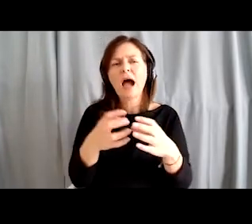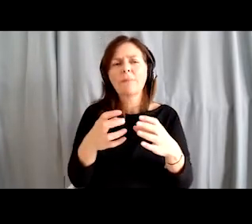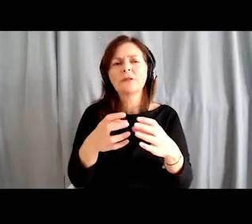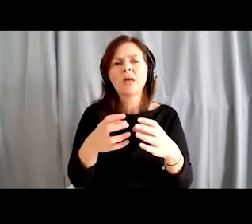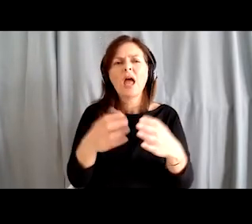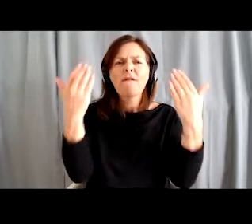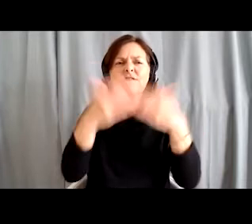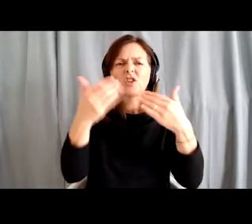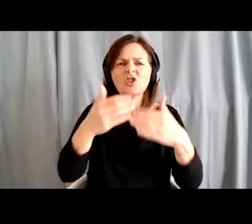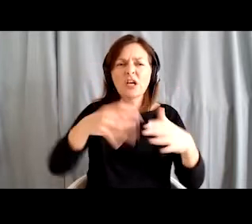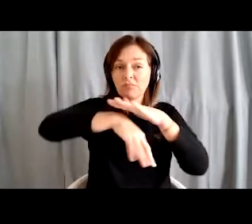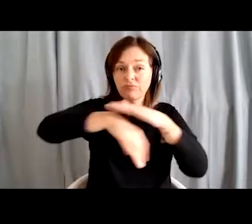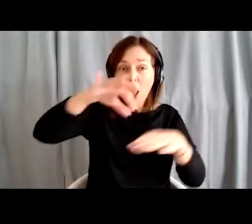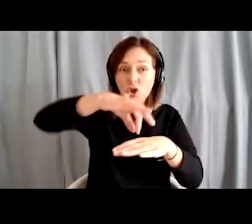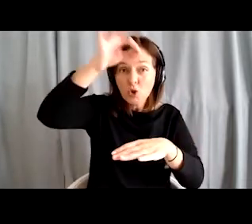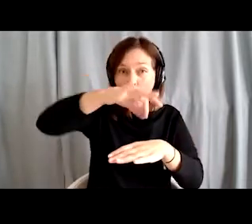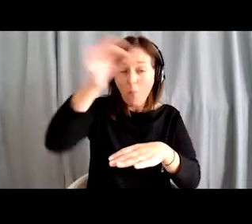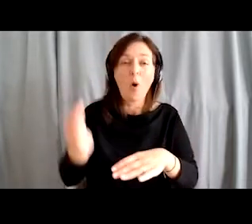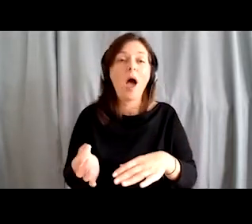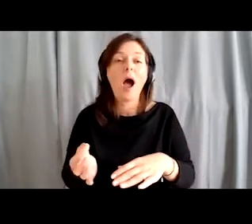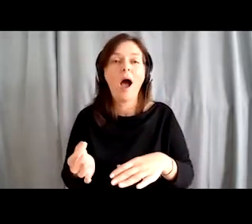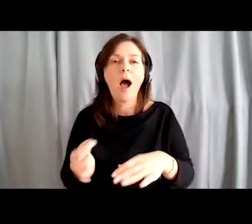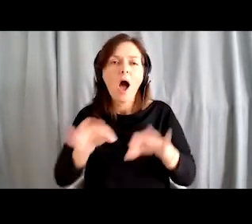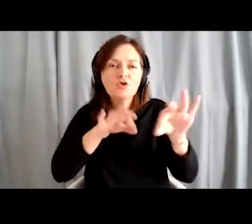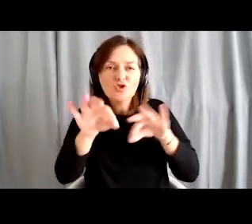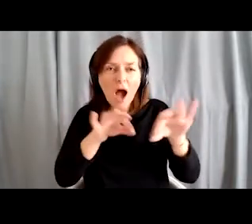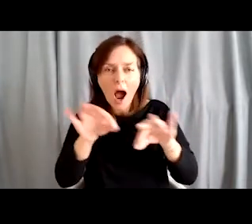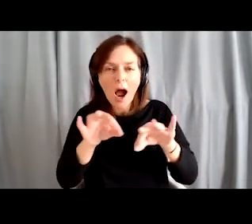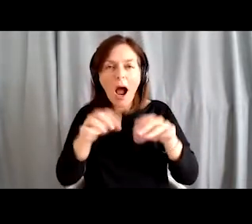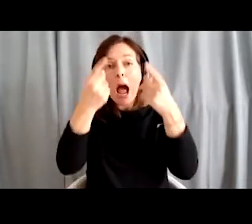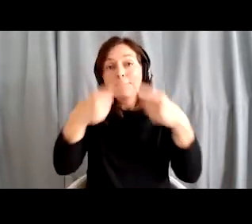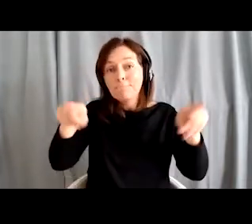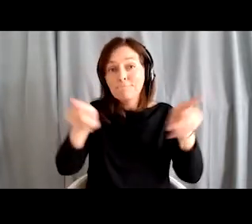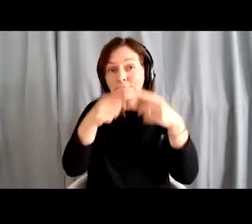chess and folk singing have become a well-attended regular feature in Kranj.